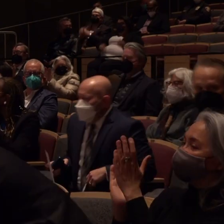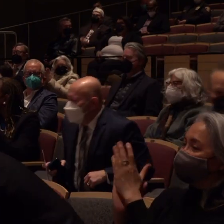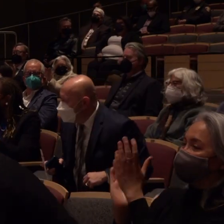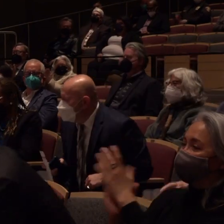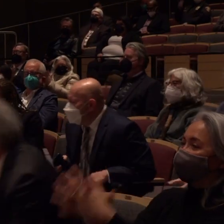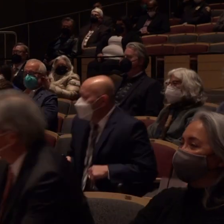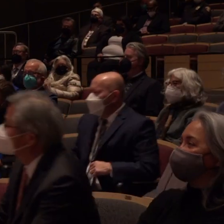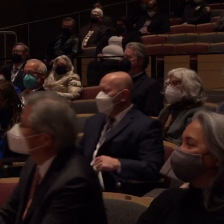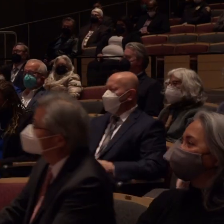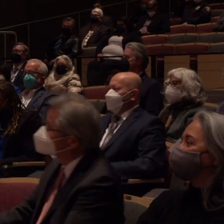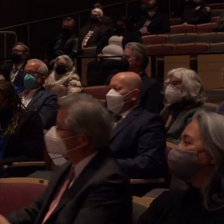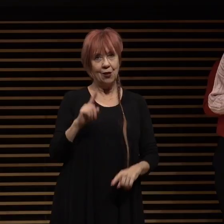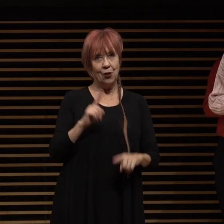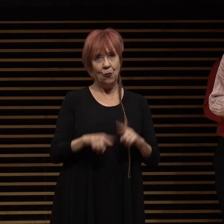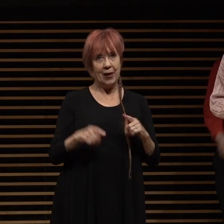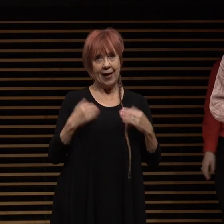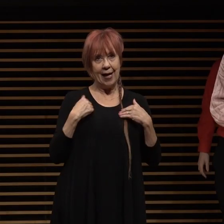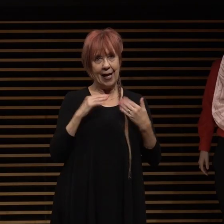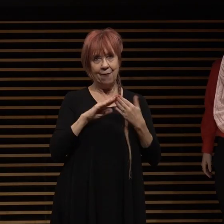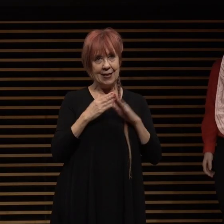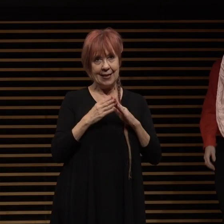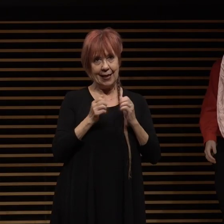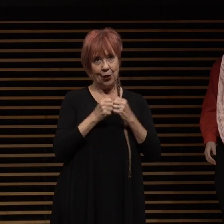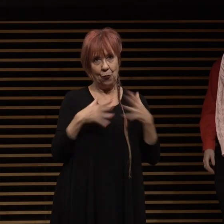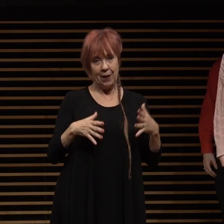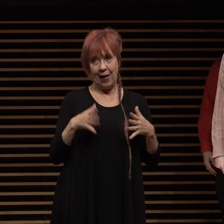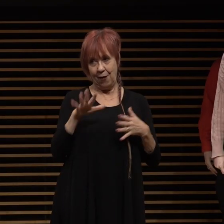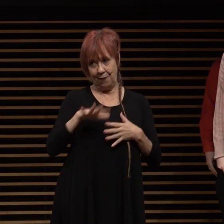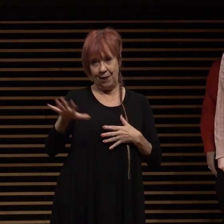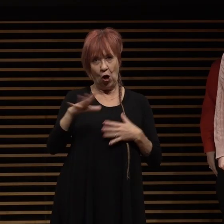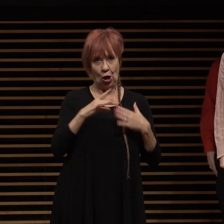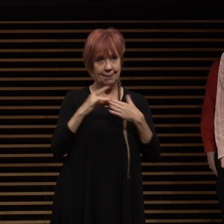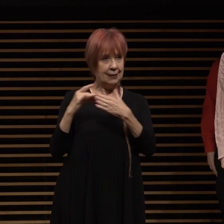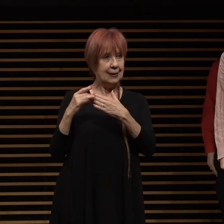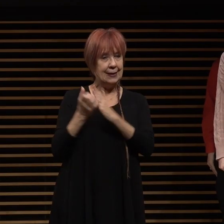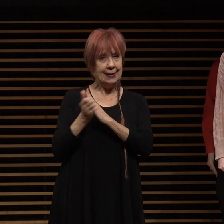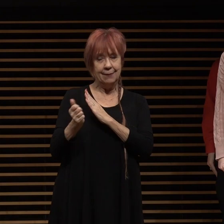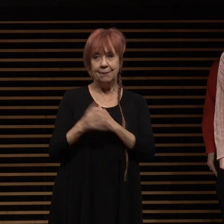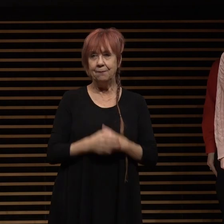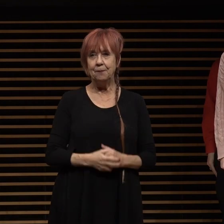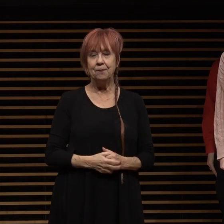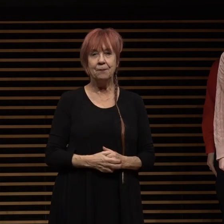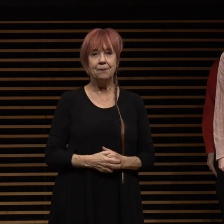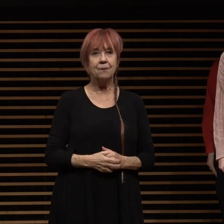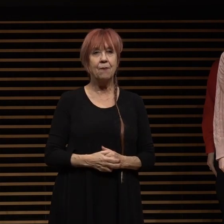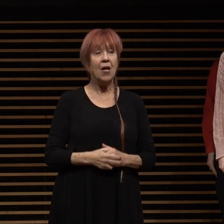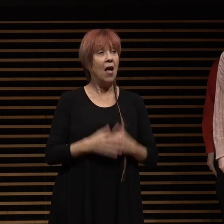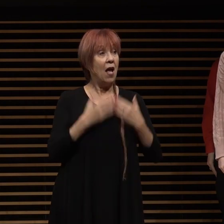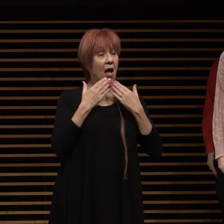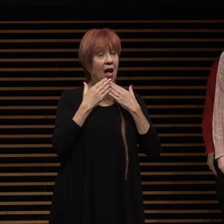we could not um have a city of pasadena without your amazing leadership in service